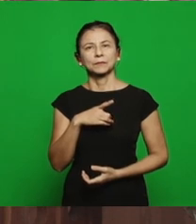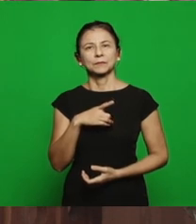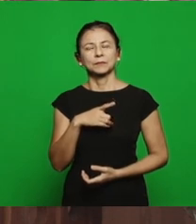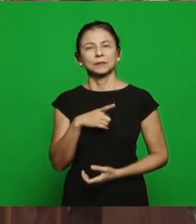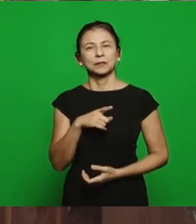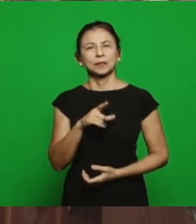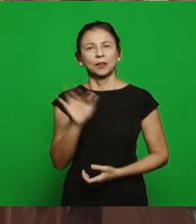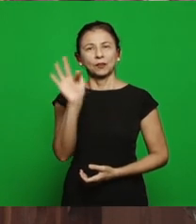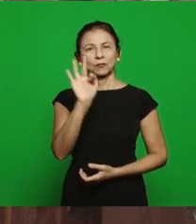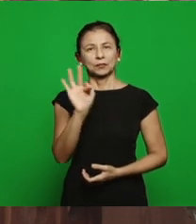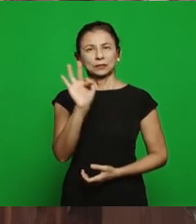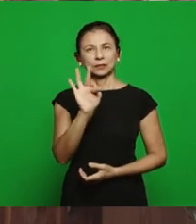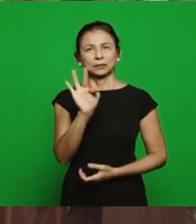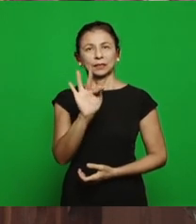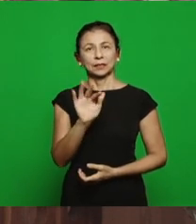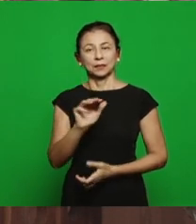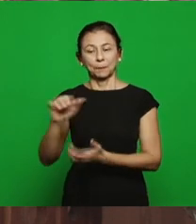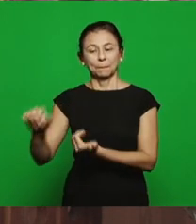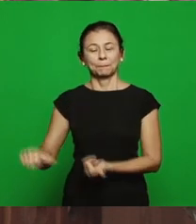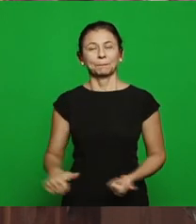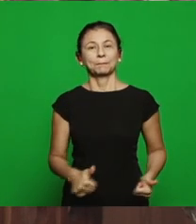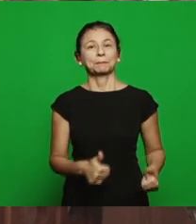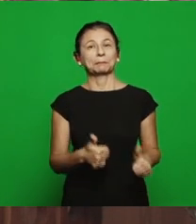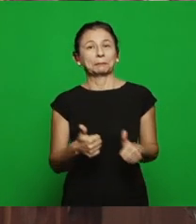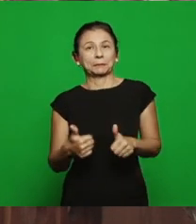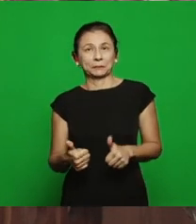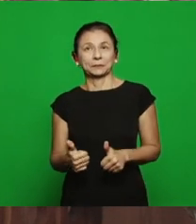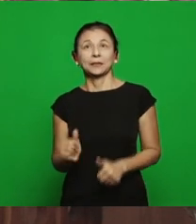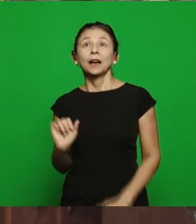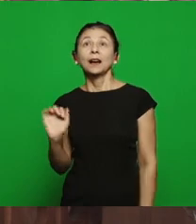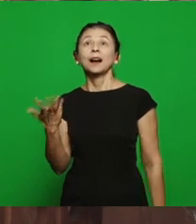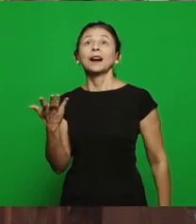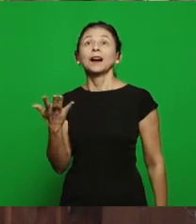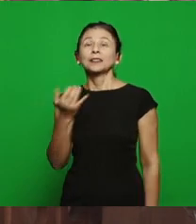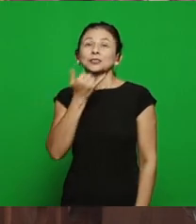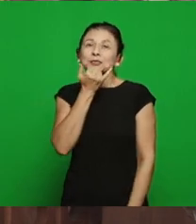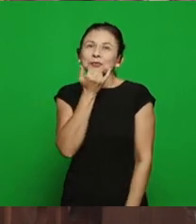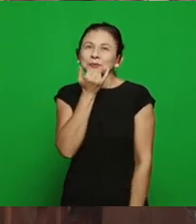in Paris, it has already happened? Sorry, see here